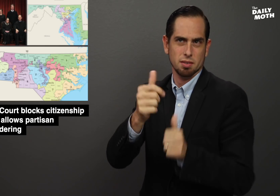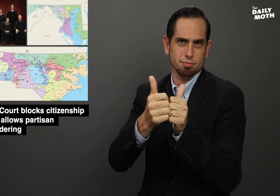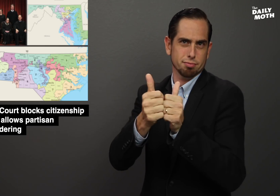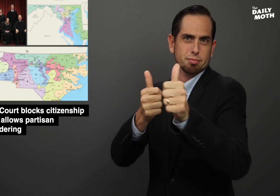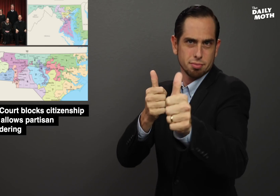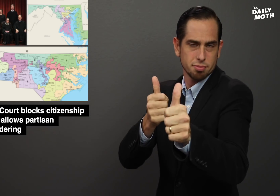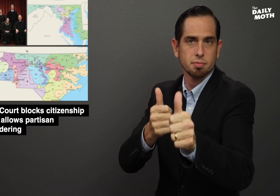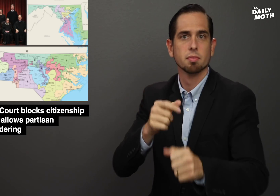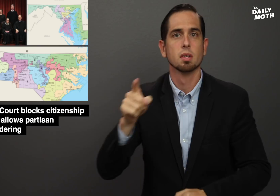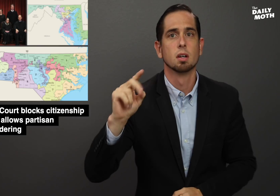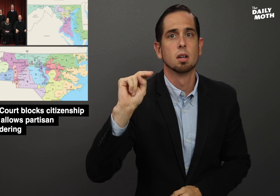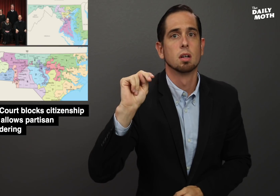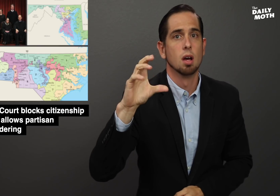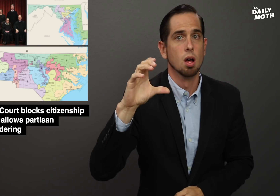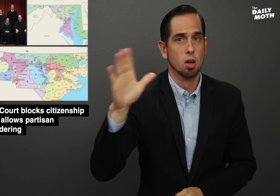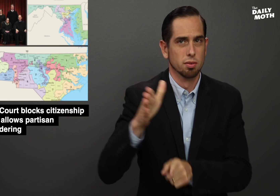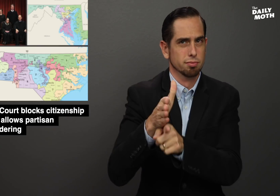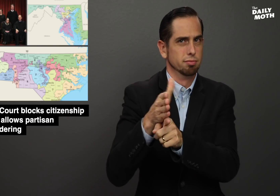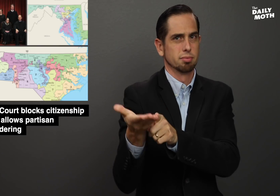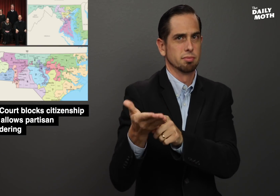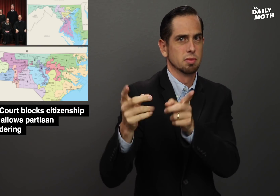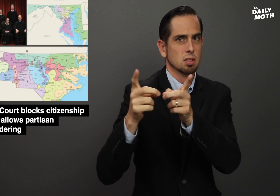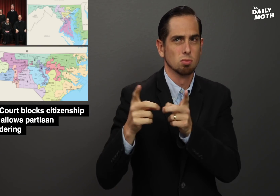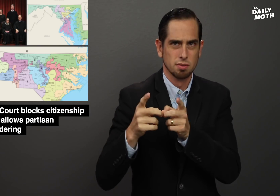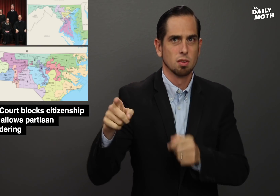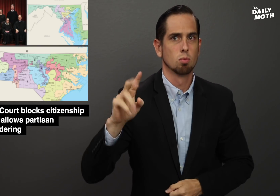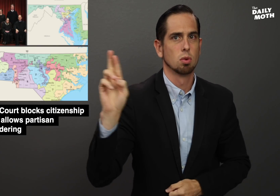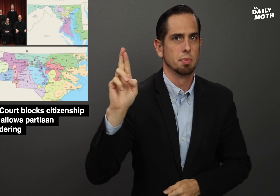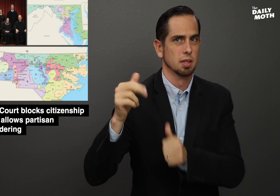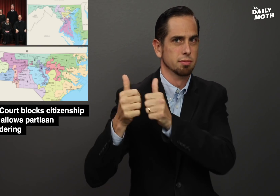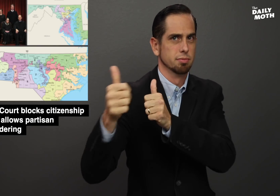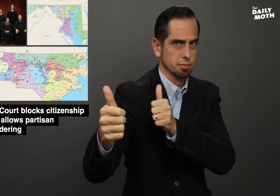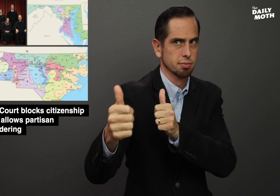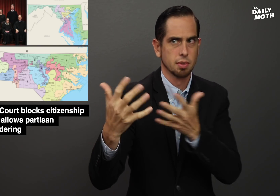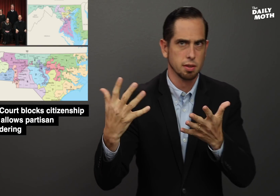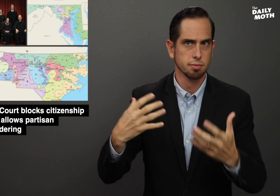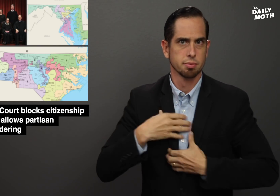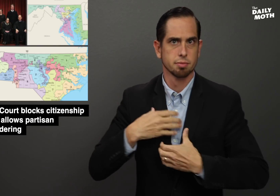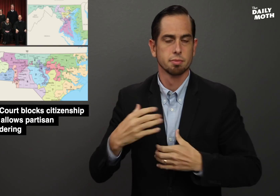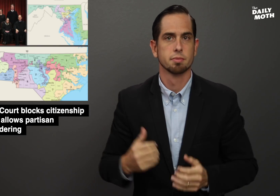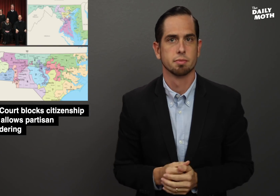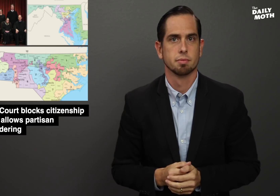a large advantage and North Carolina's districts giving Republicans a large advantage.